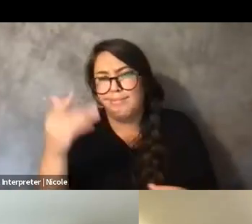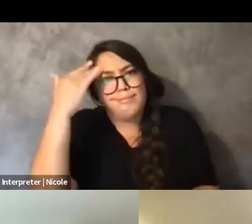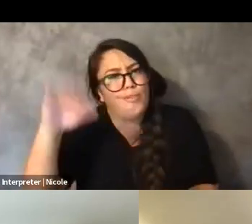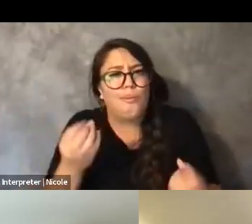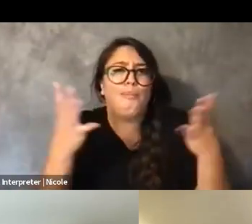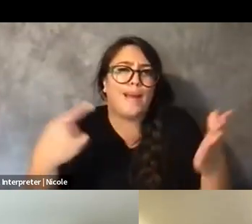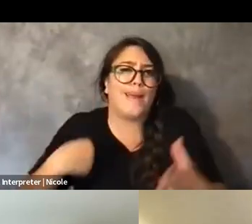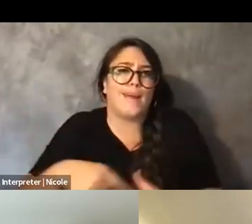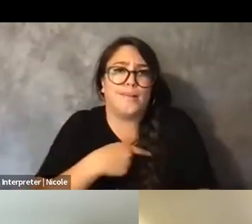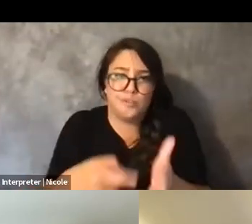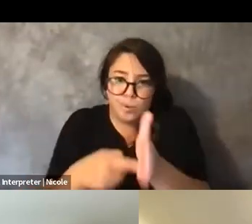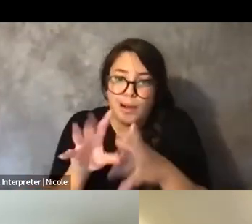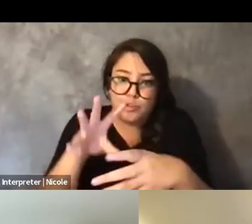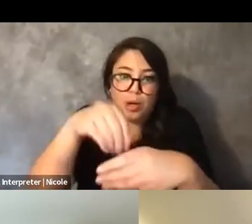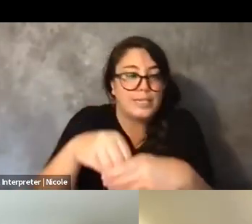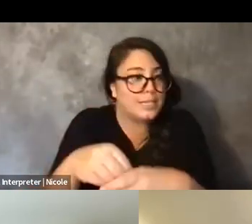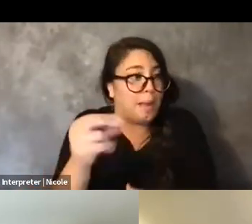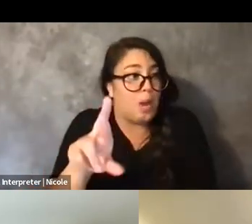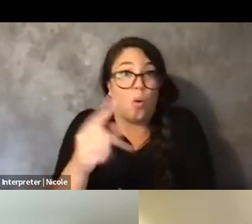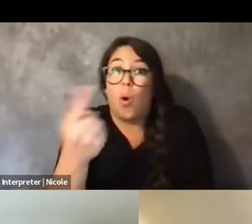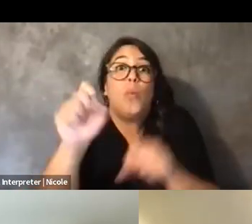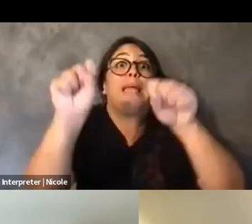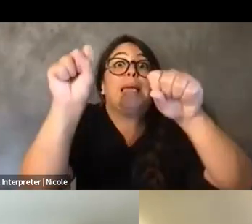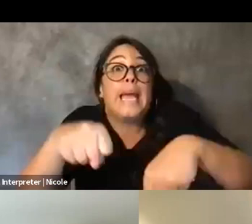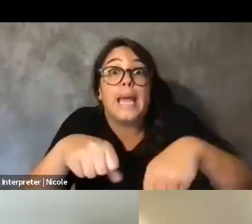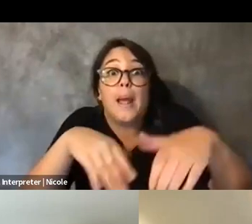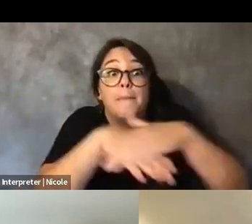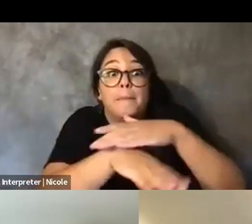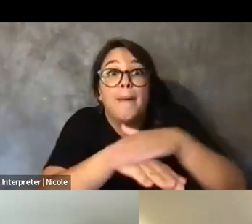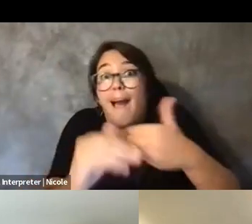or is our only mode of participating. So I think that's what's coming up for me.